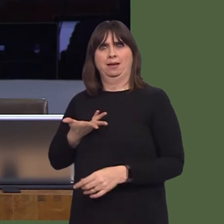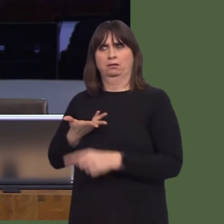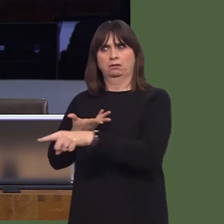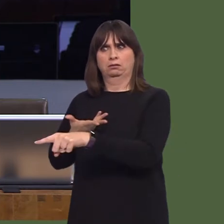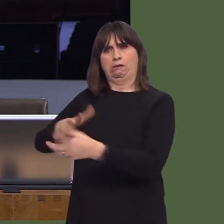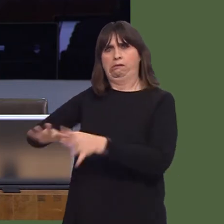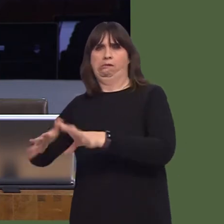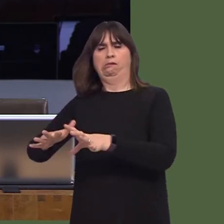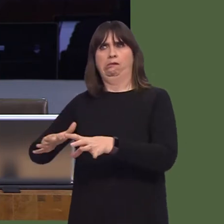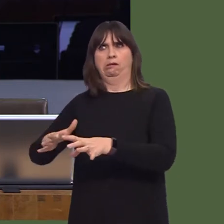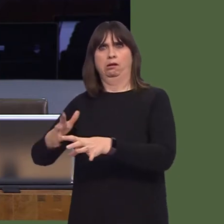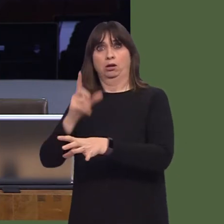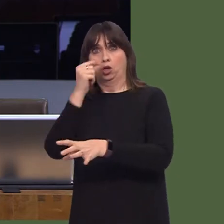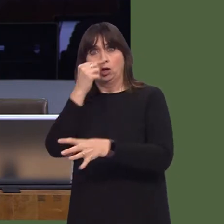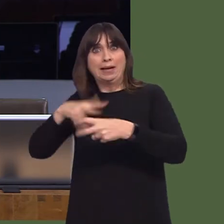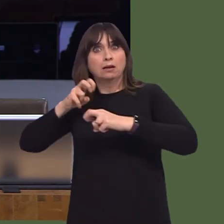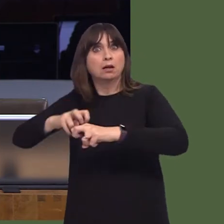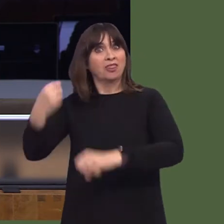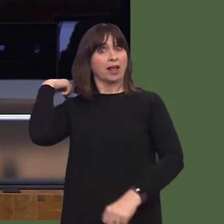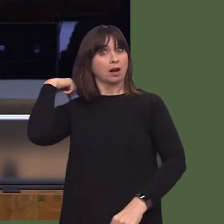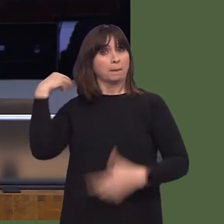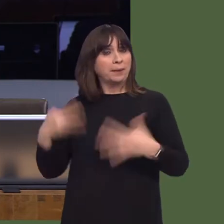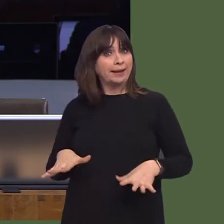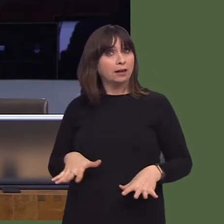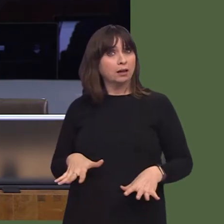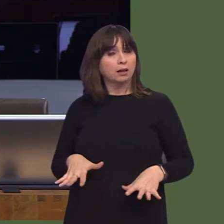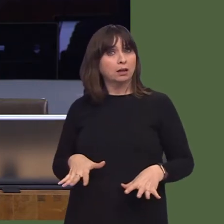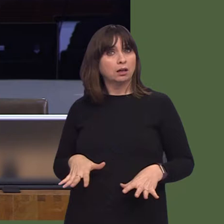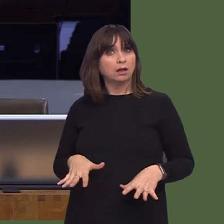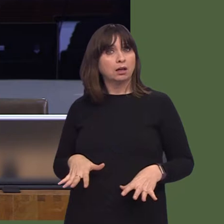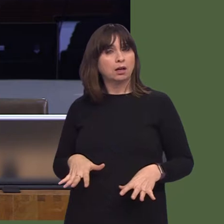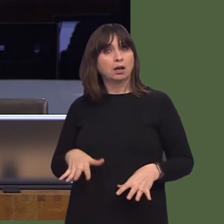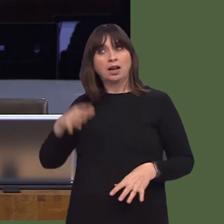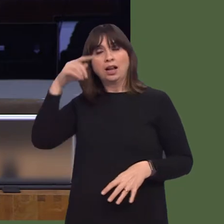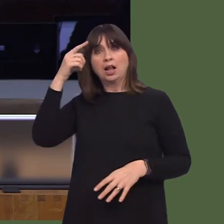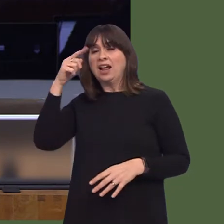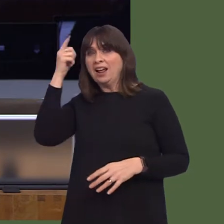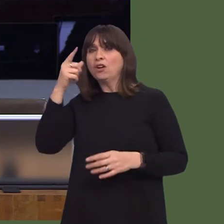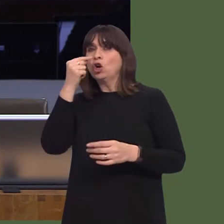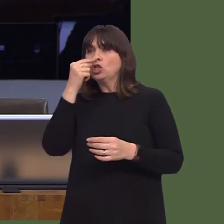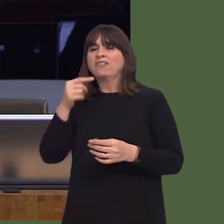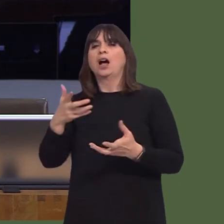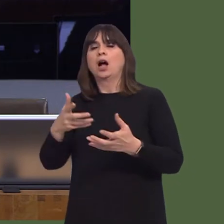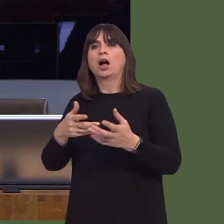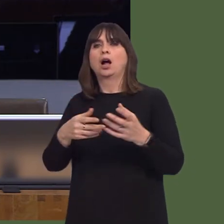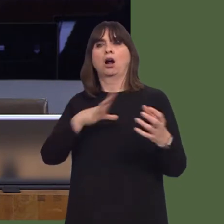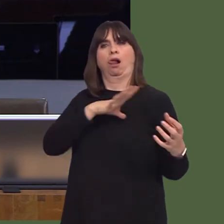We put our money where our mouth is. Where are his ideas? Where are the Welsh Conservative ideas?